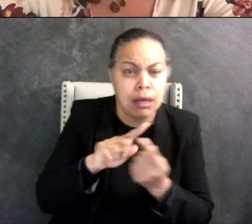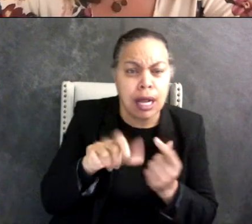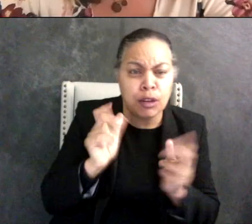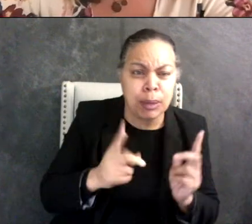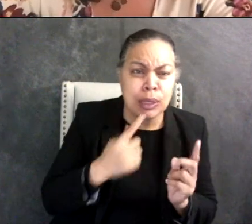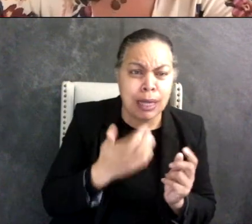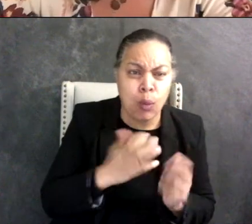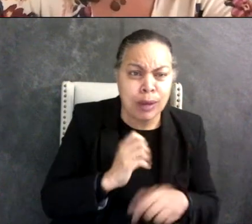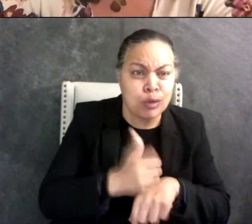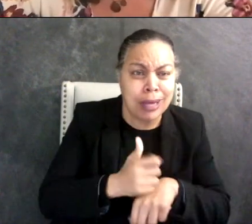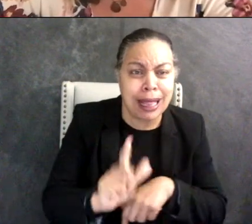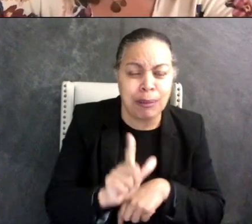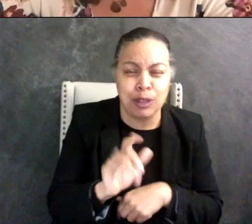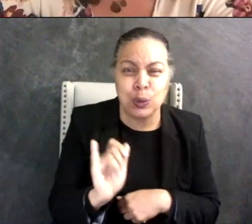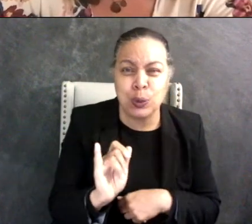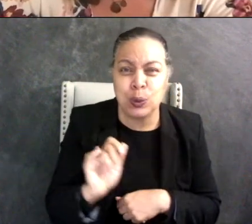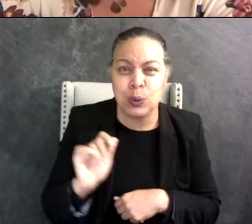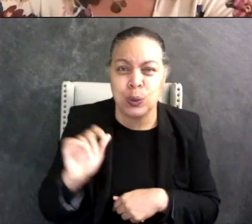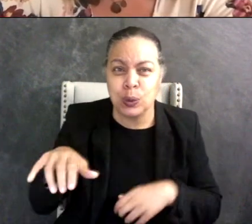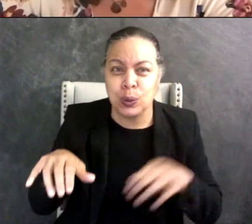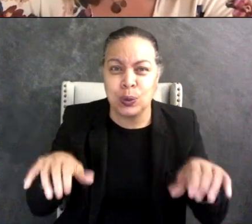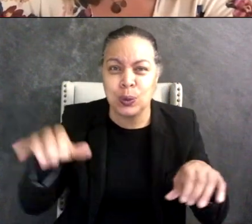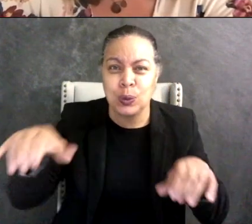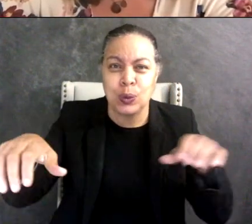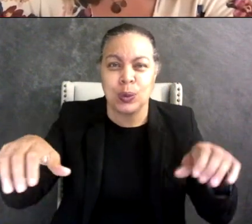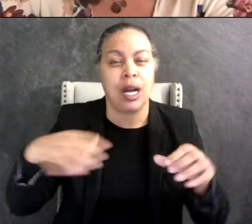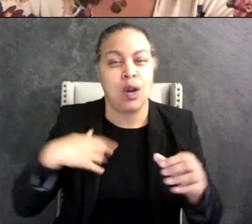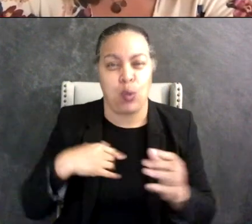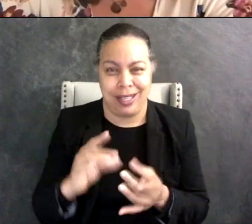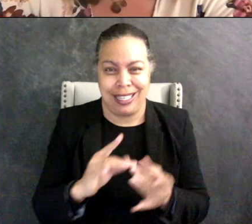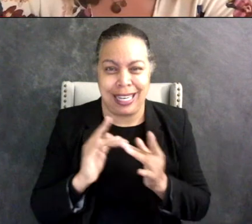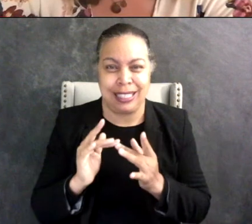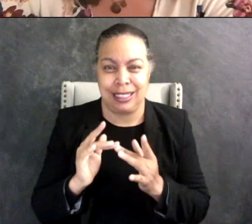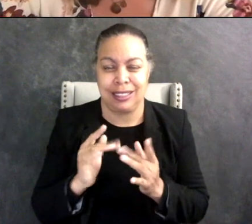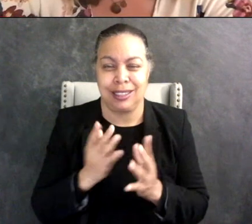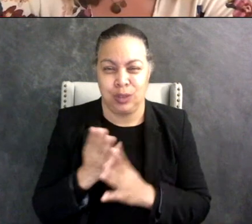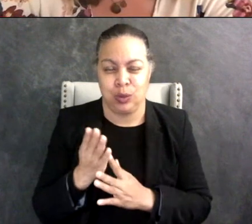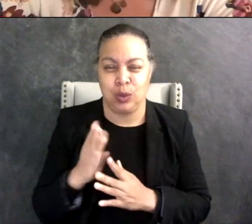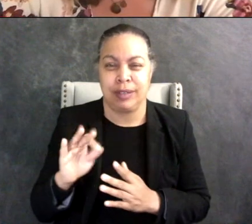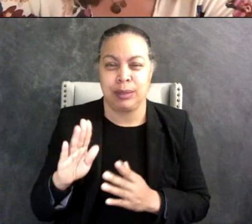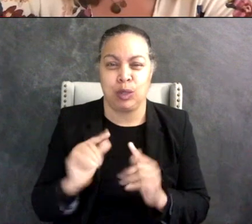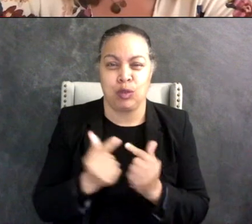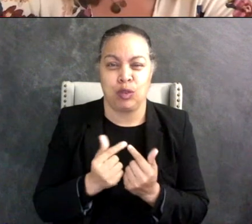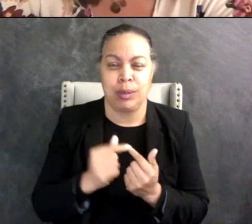and just kind of like we connected online, we had a Facebook group called Neurodiversity Librarians